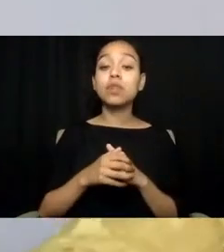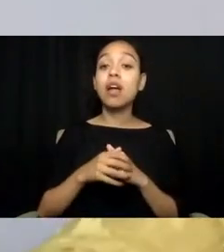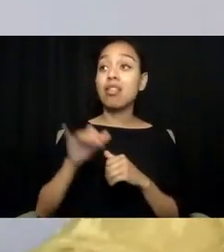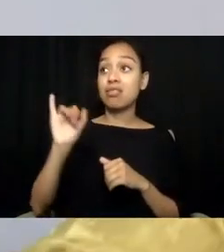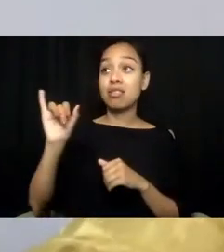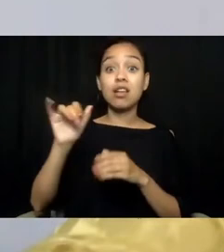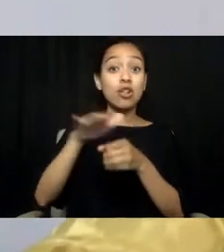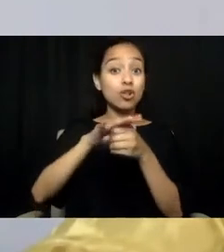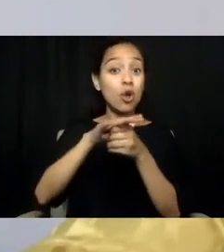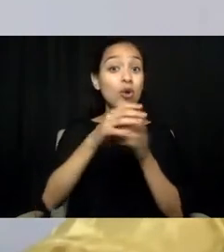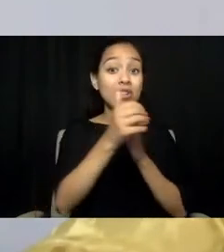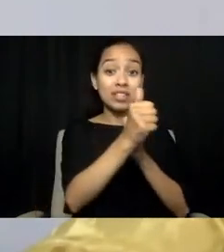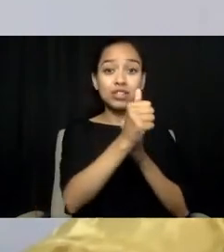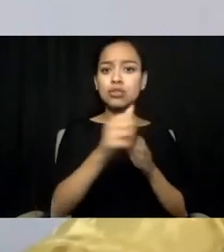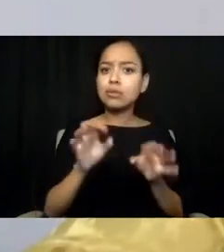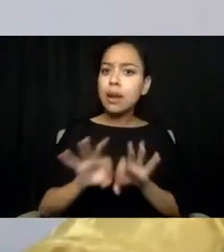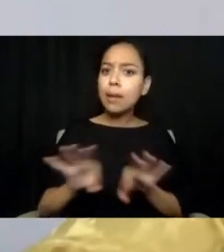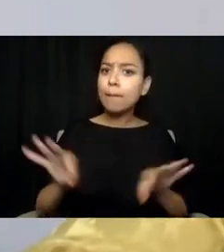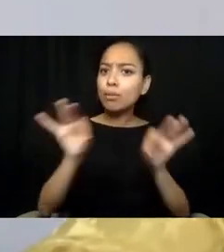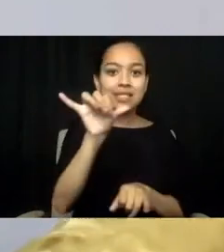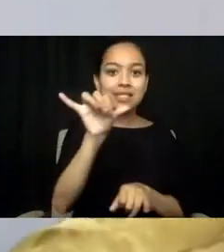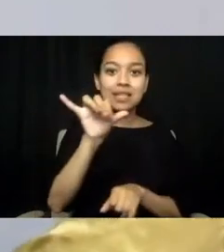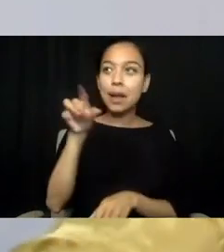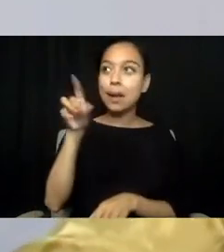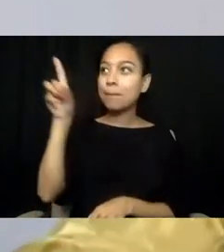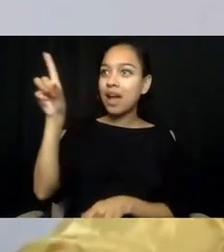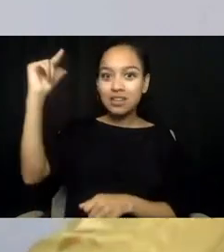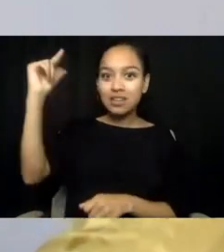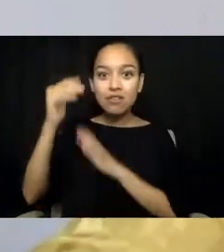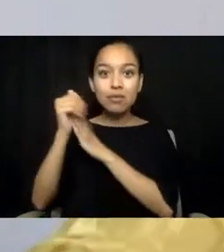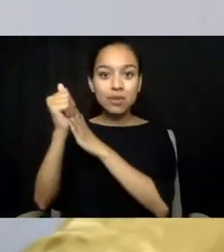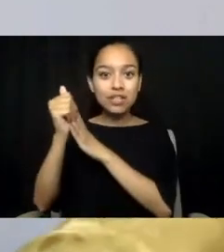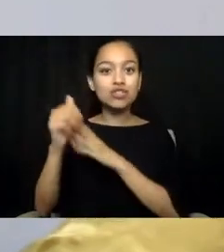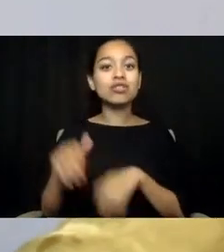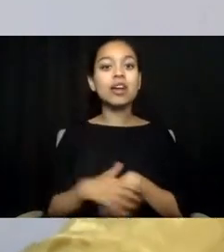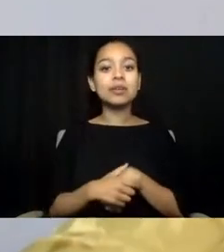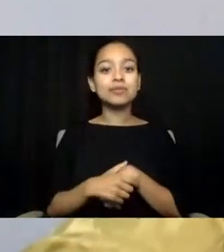That on the ground it's important that your local leaders understand what your needs are and can do something